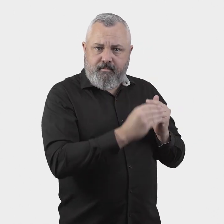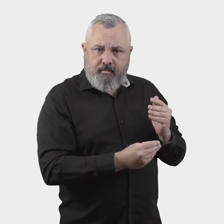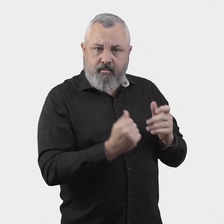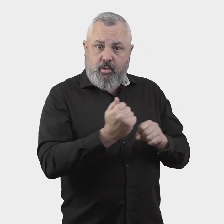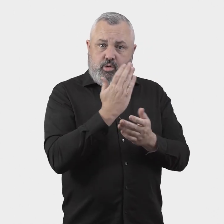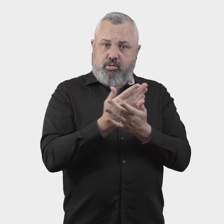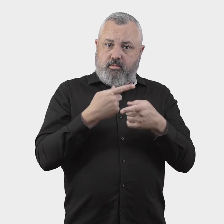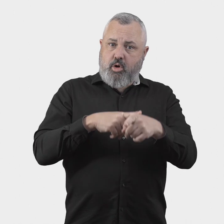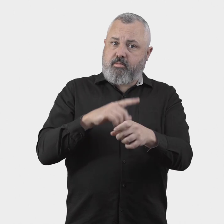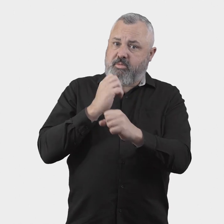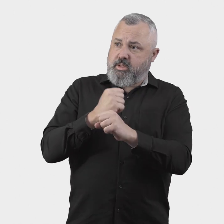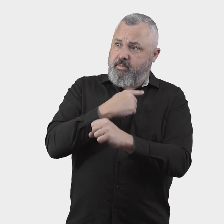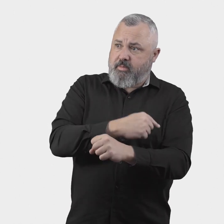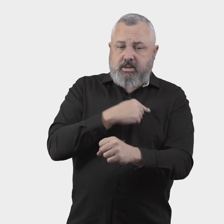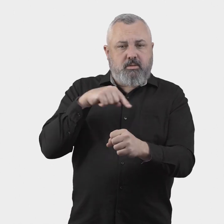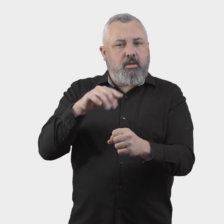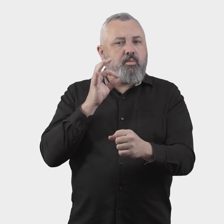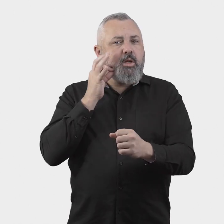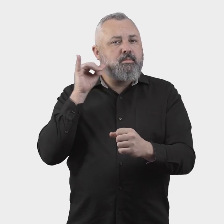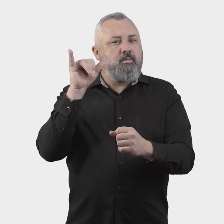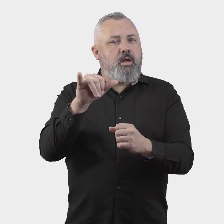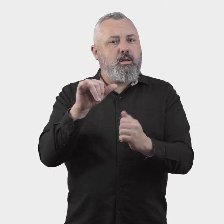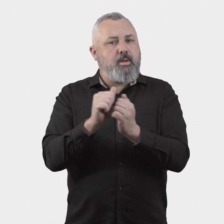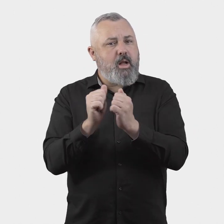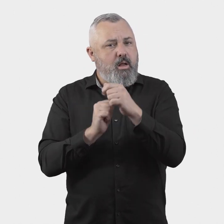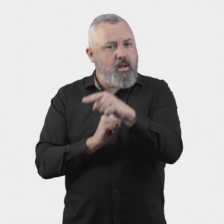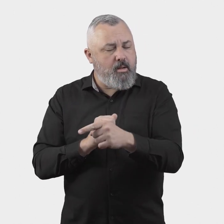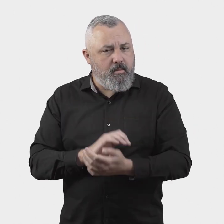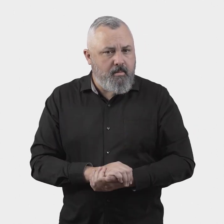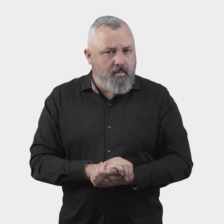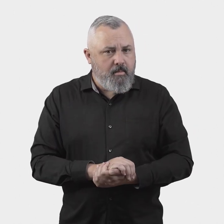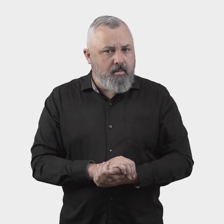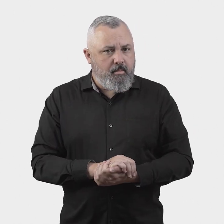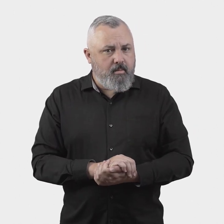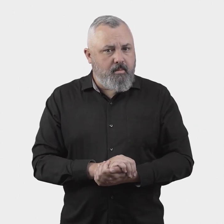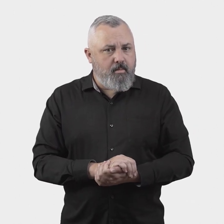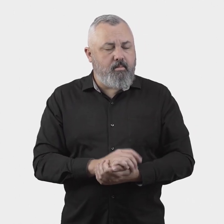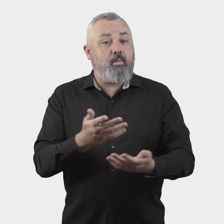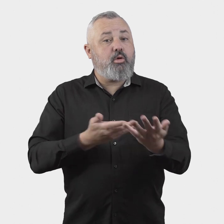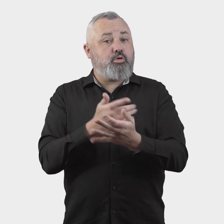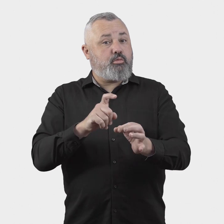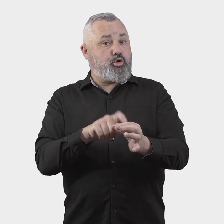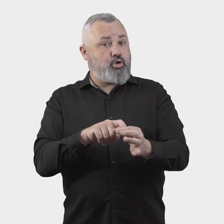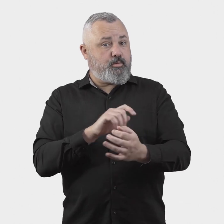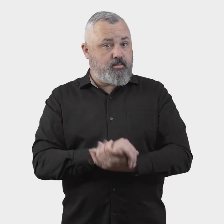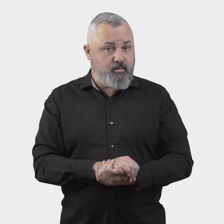ombudsperson to give effect to the government’s commitments in the 2024 Aviation White Paper. Consultation question